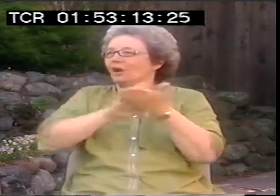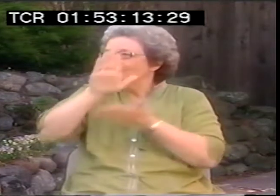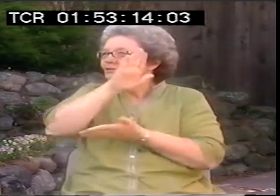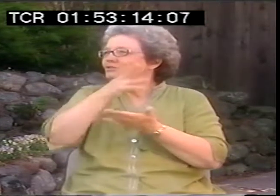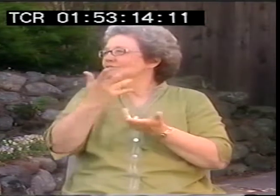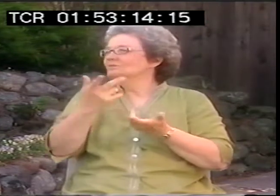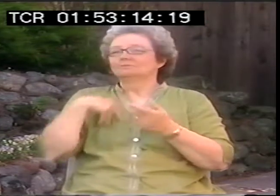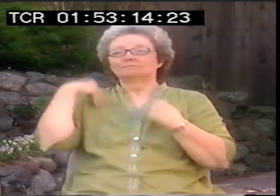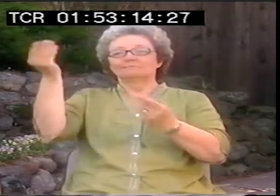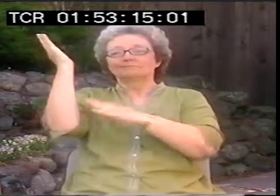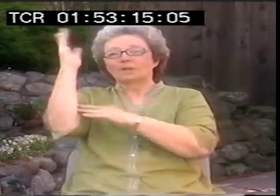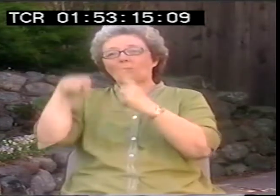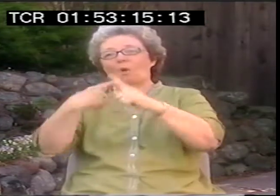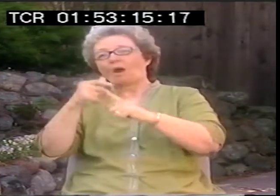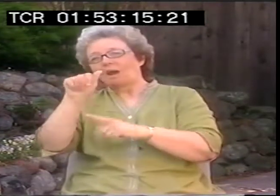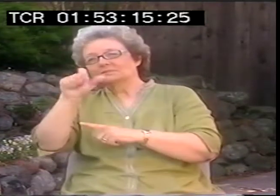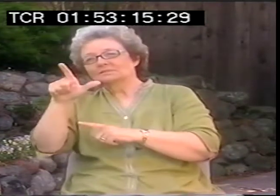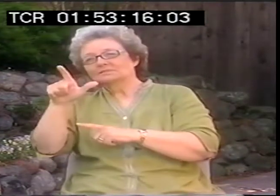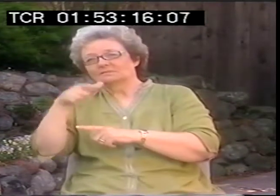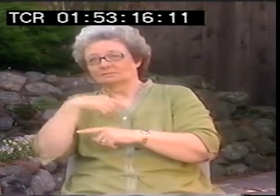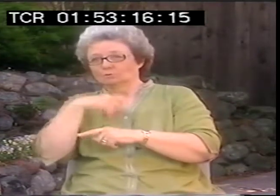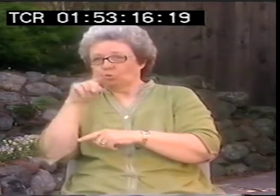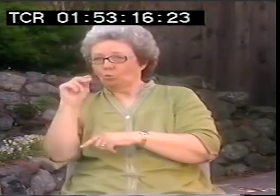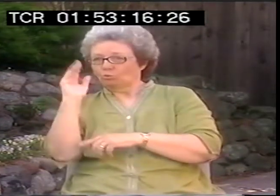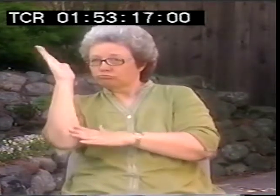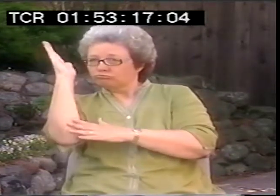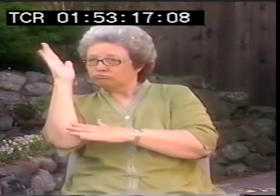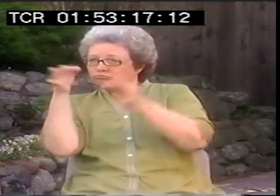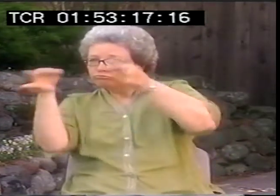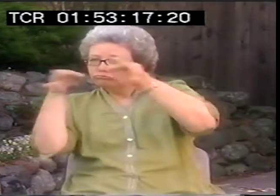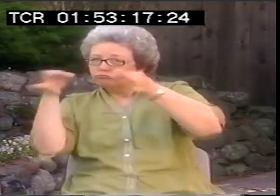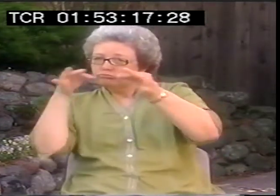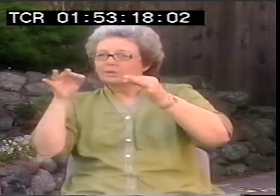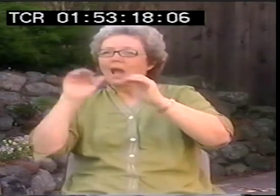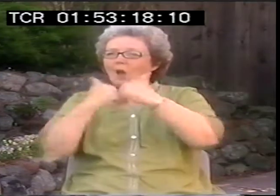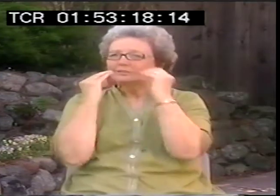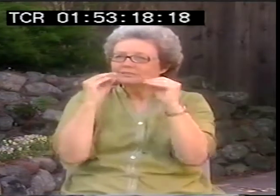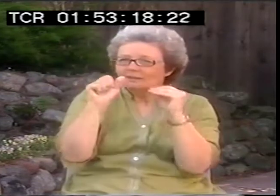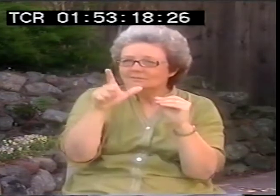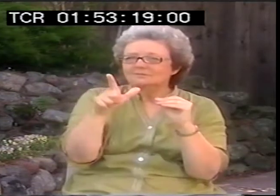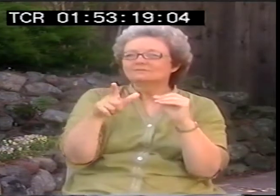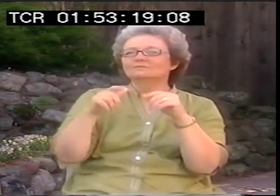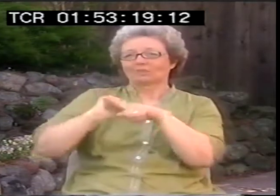Everybody hears about everybody else. And somebody gets your name and gives it to someone else. Bookstores, small bookstores, sometimes